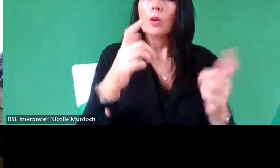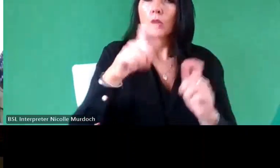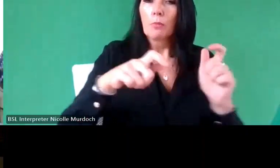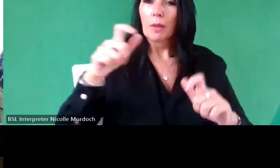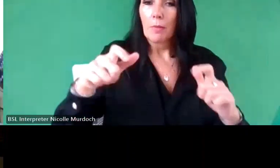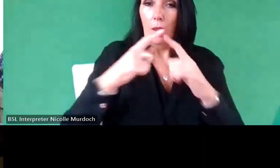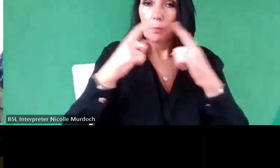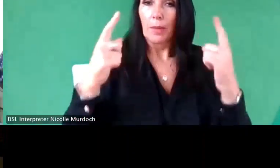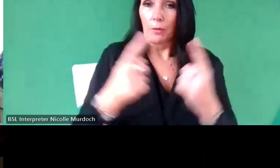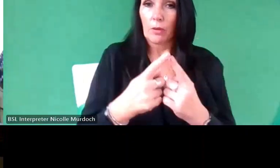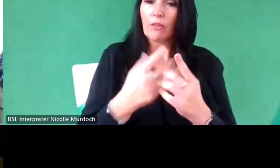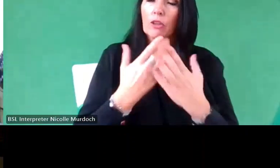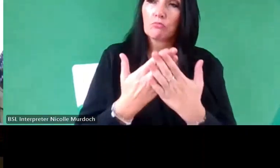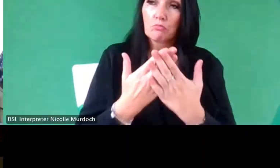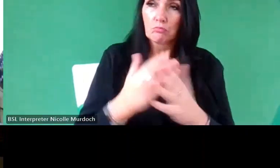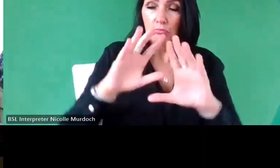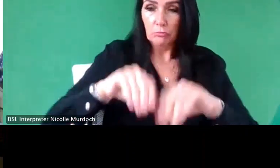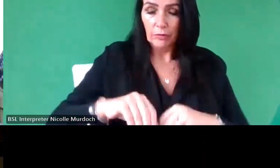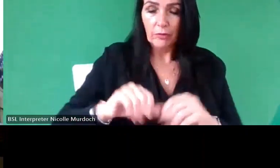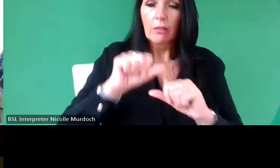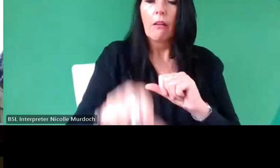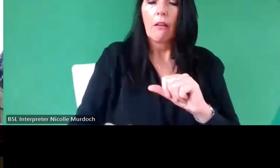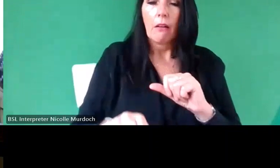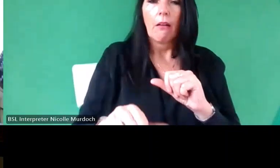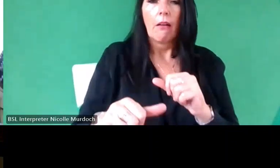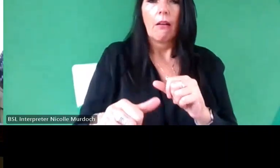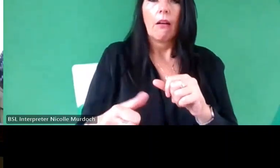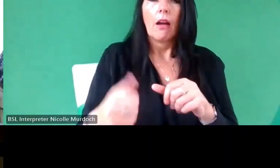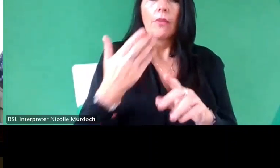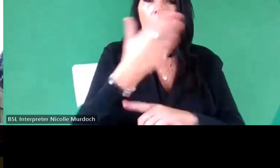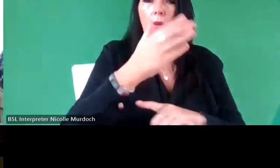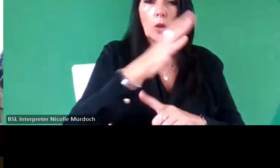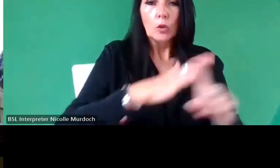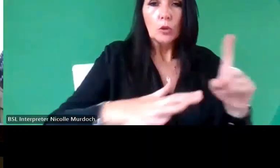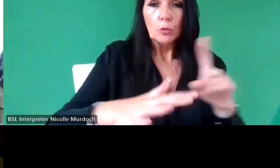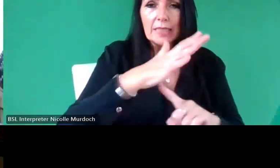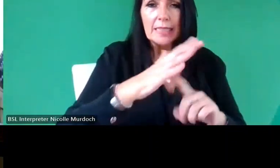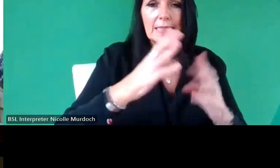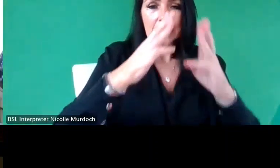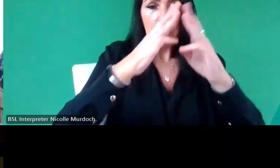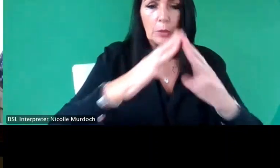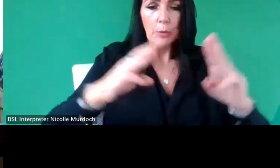educated and putting them out into community and museums and Heritage sites where actually